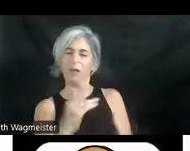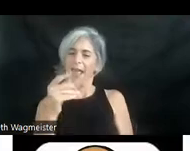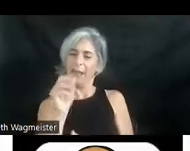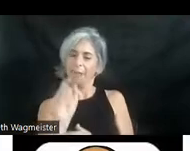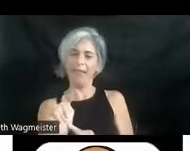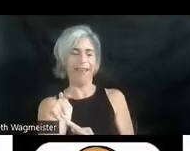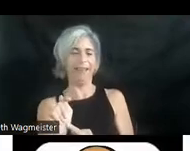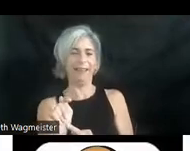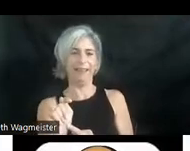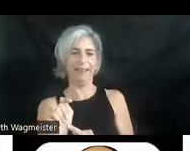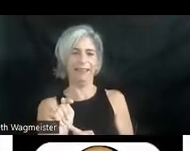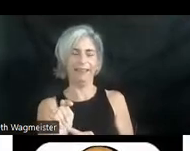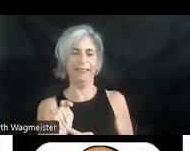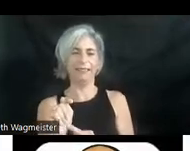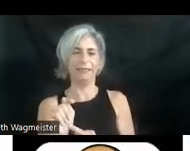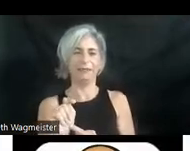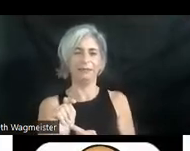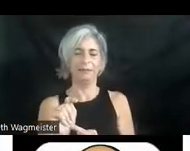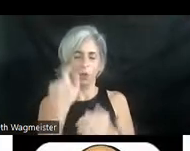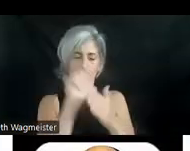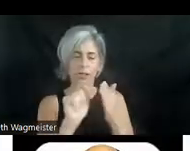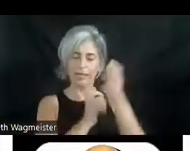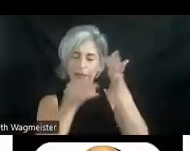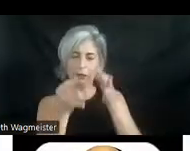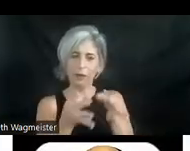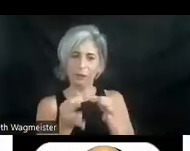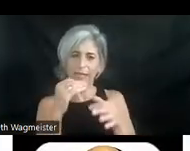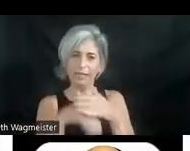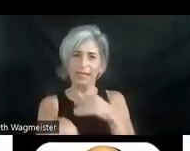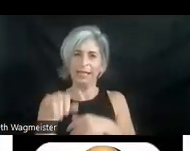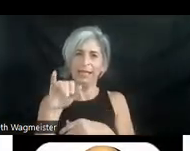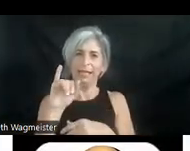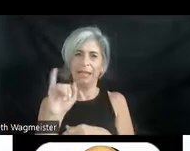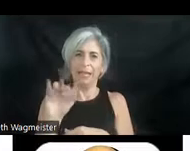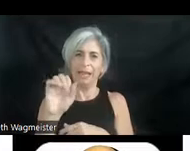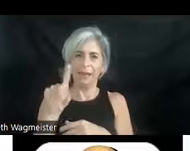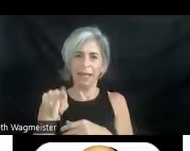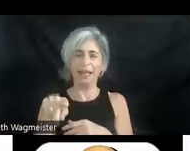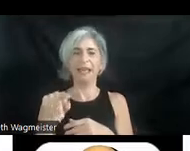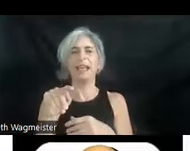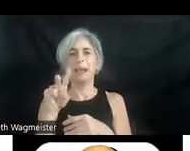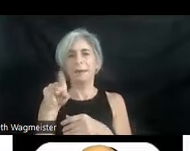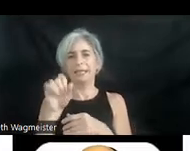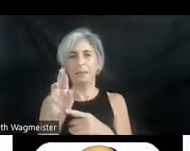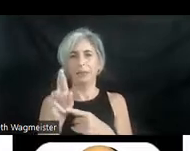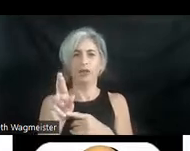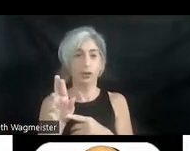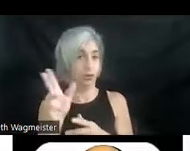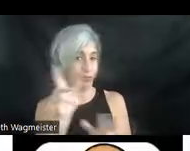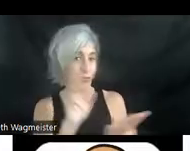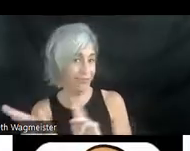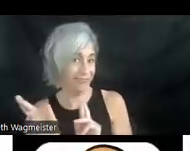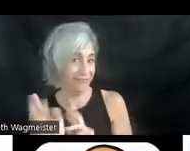soliloquy from Hamlet written as description in iambic pentameter. Is that cool or what? Listen